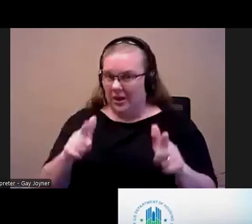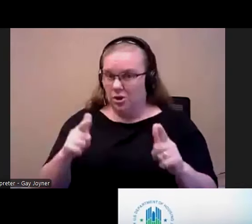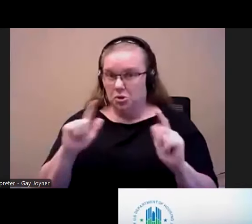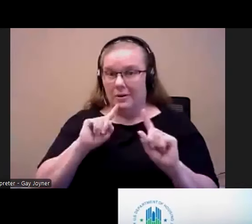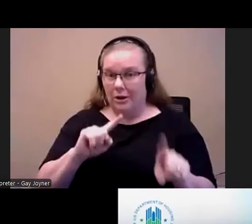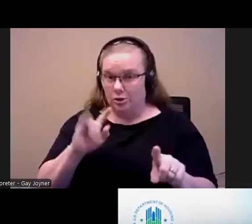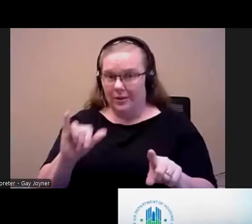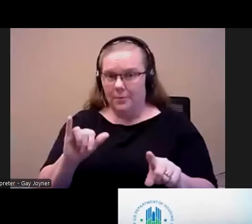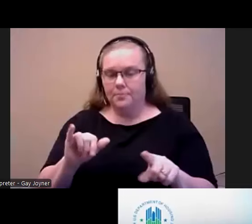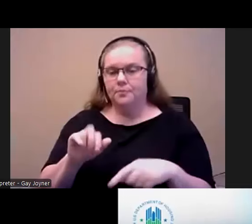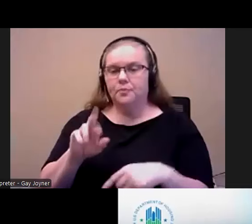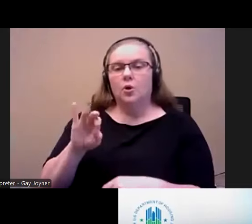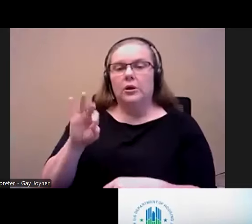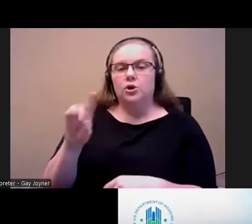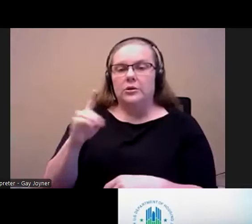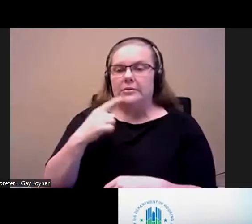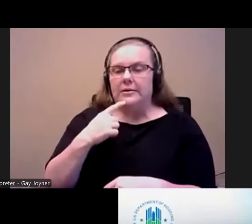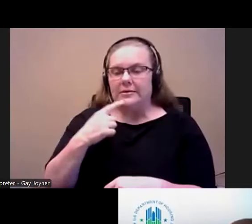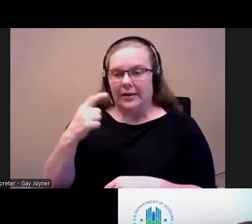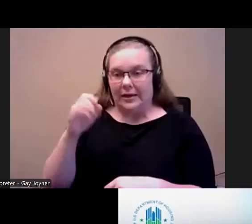If somebody, I think Emily